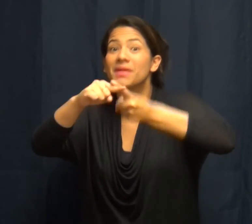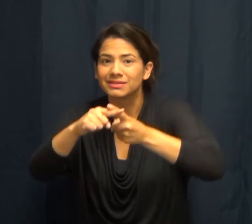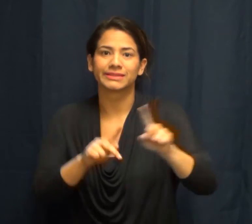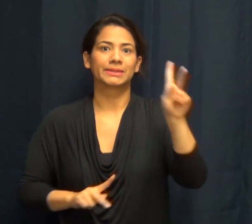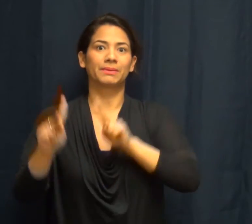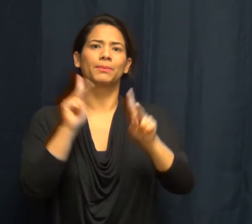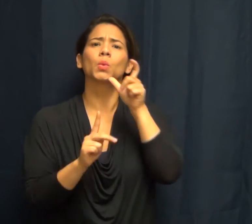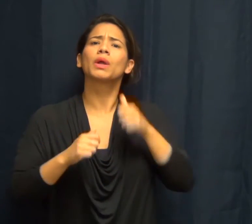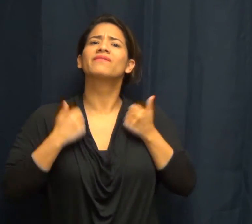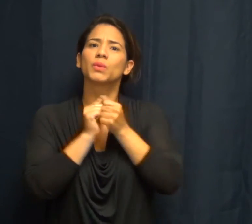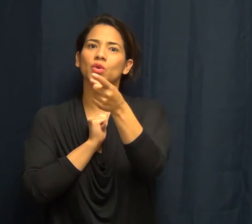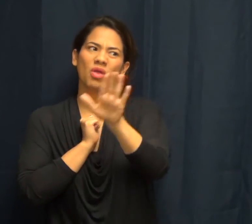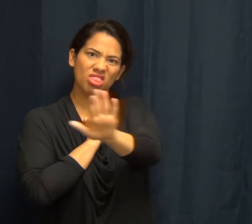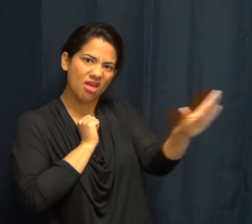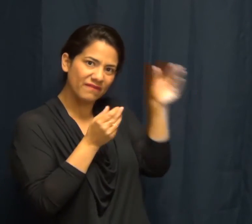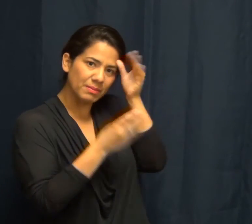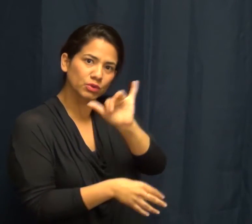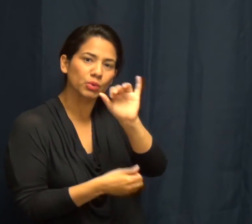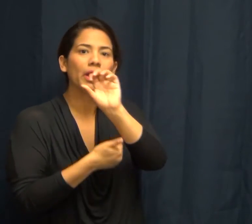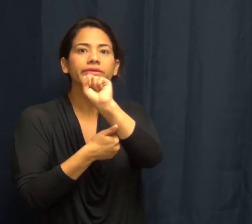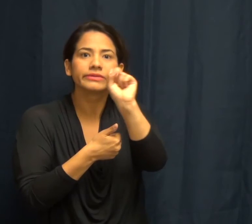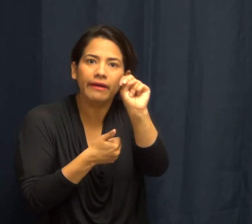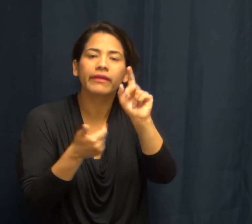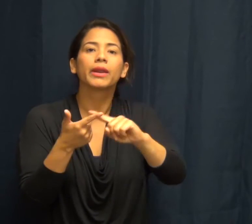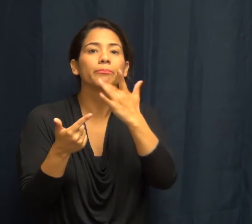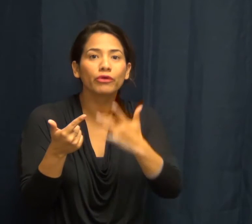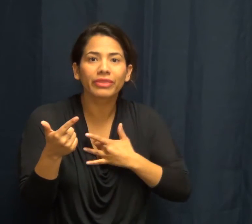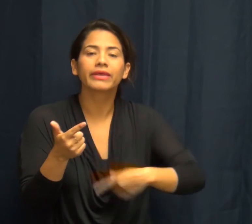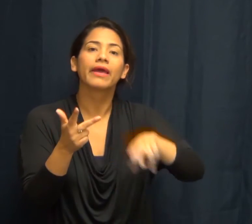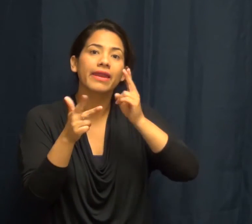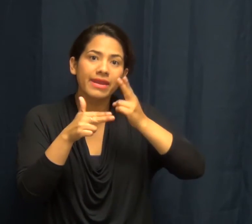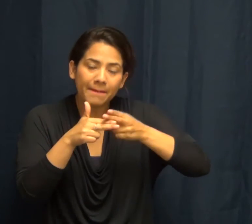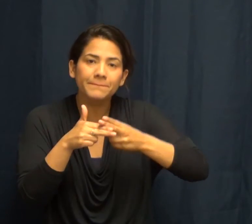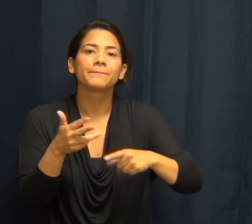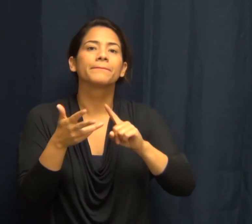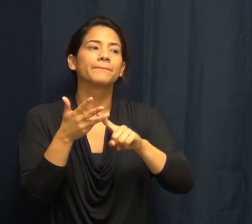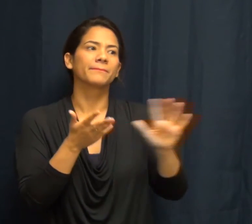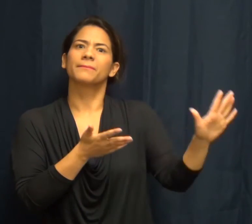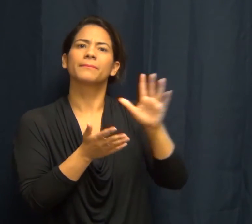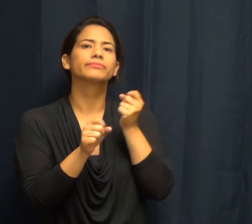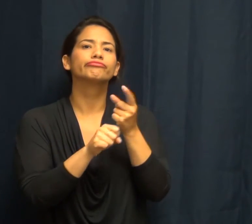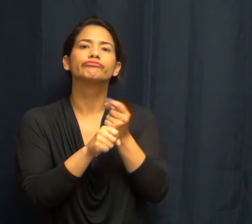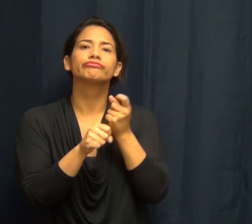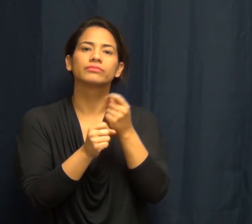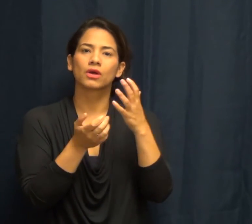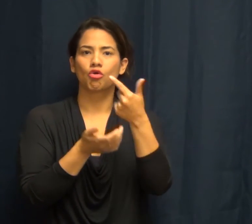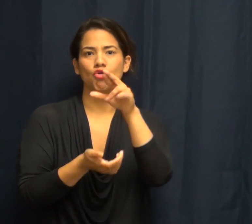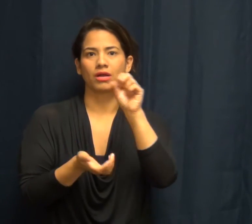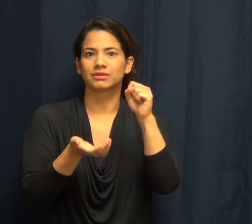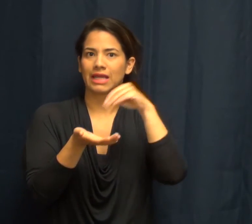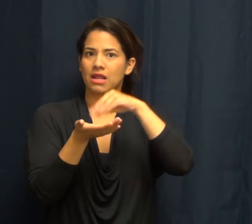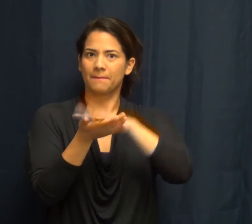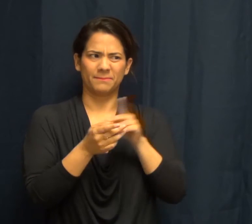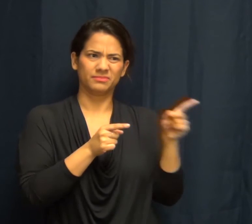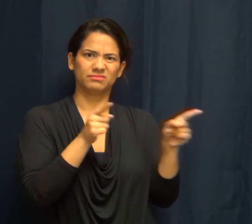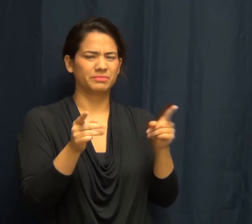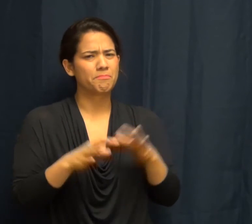plus information of each person who live with you too, their names, SSN, dates of birth, and income